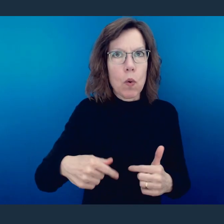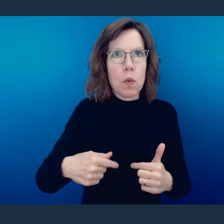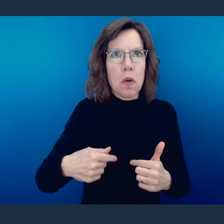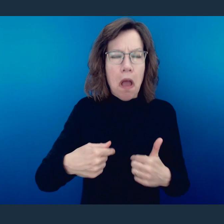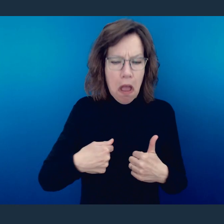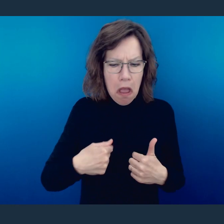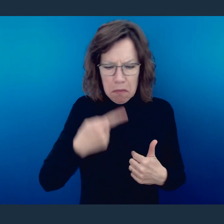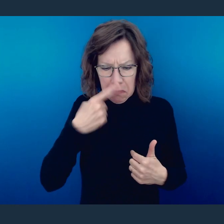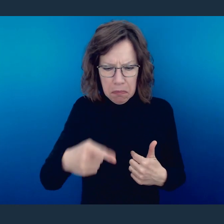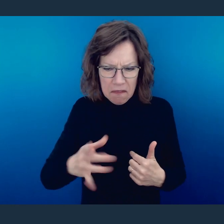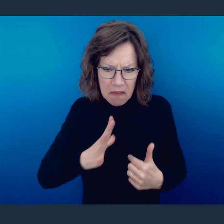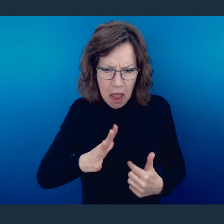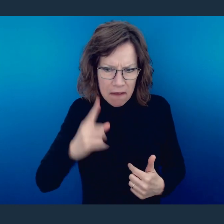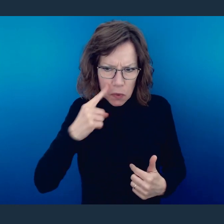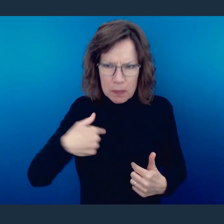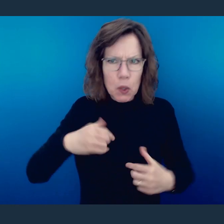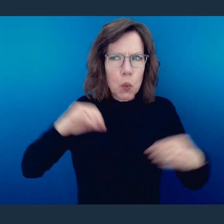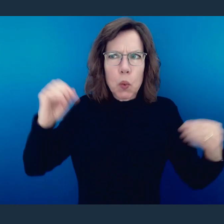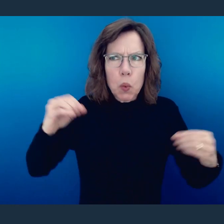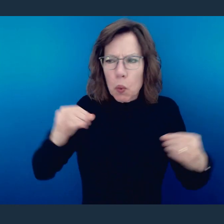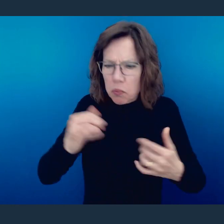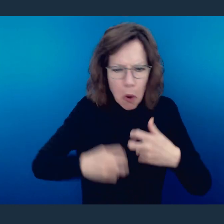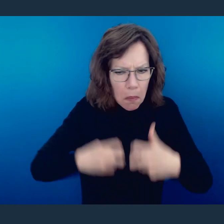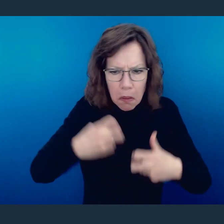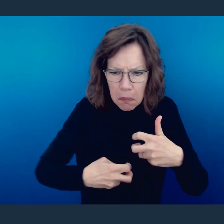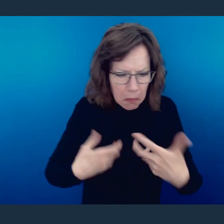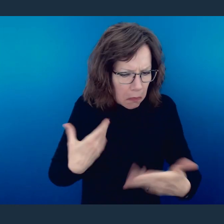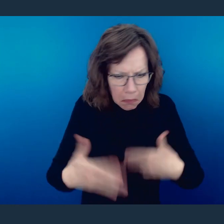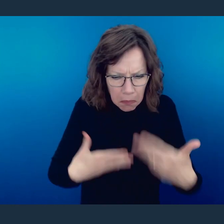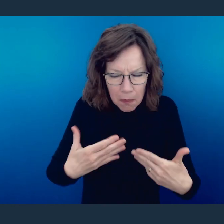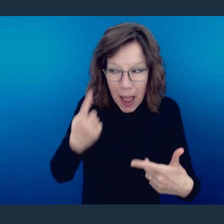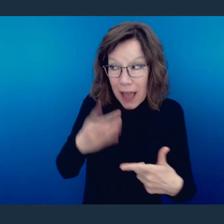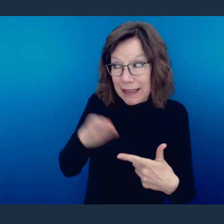have something that is not a stumbling block for you but to your neighbor or to your brother